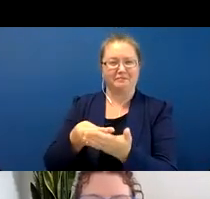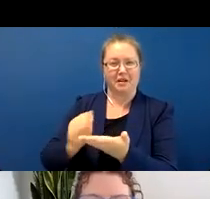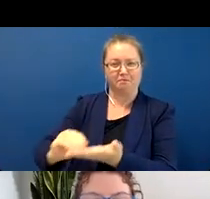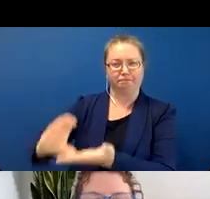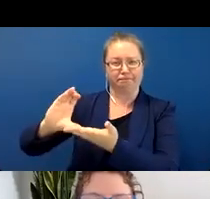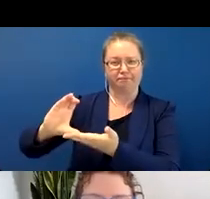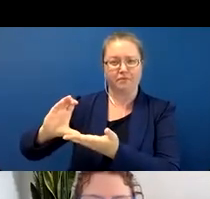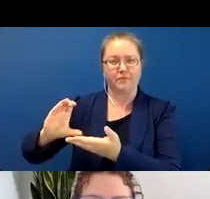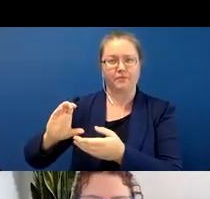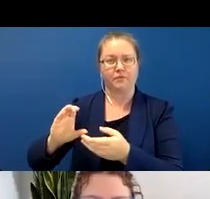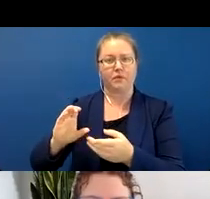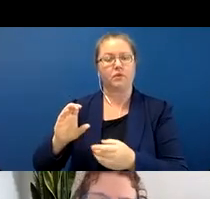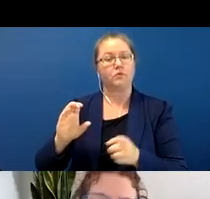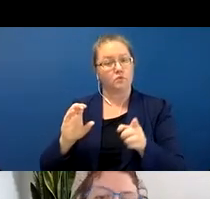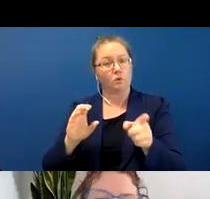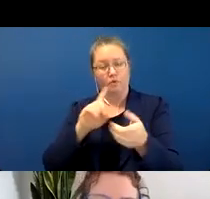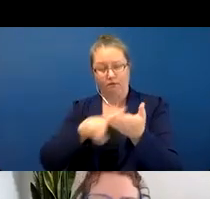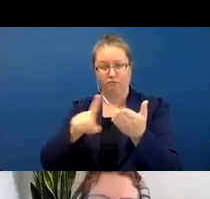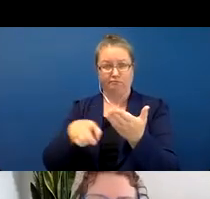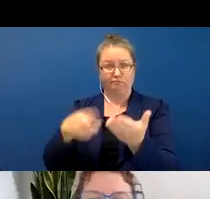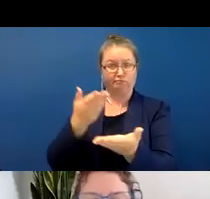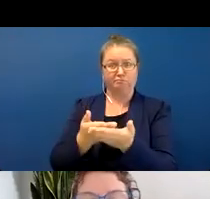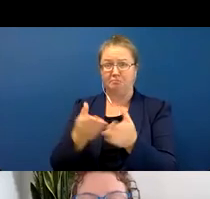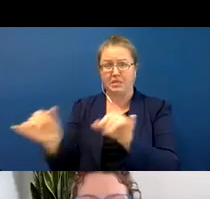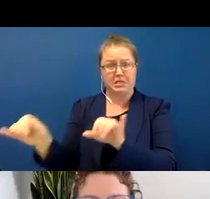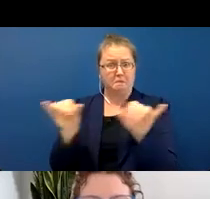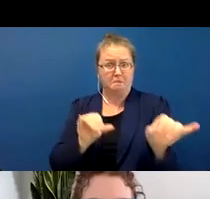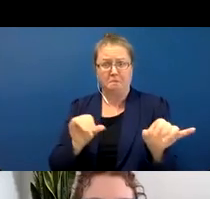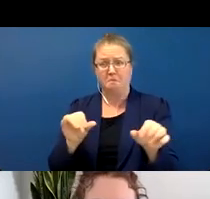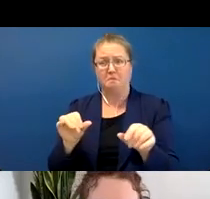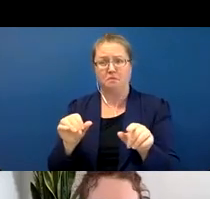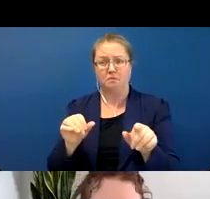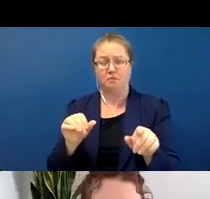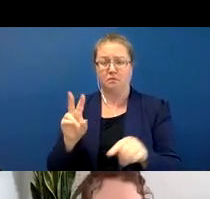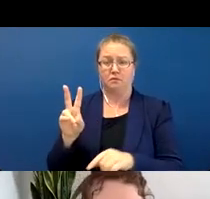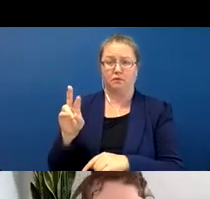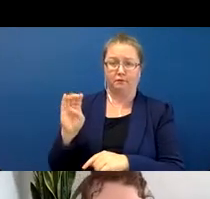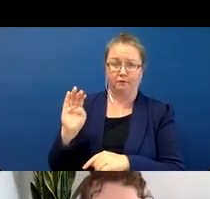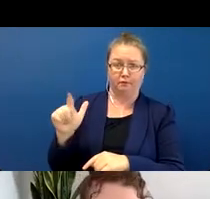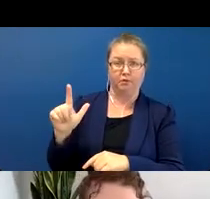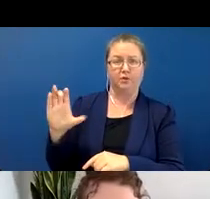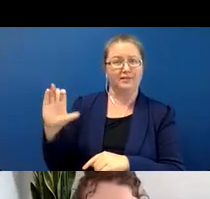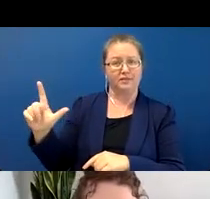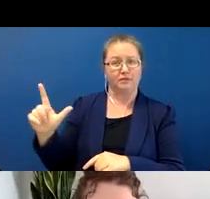are ways that you can do basically the same kind of thing in ASL. These are like verbal classifiers.